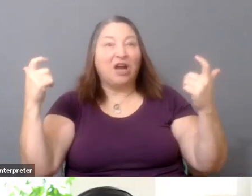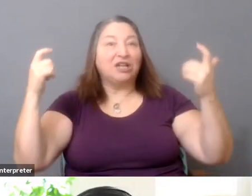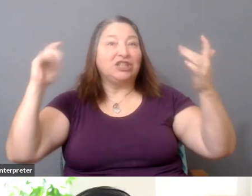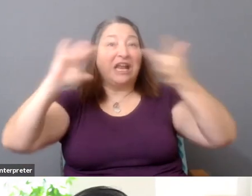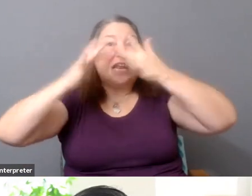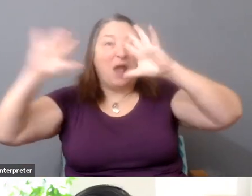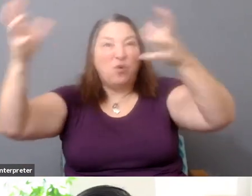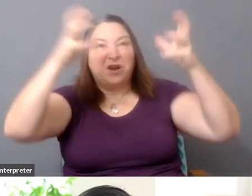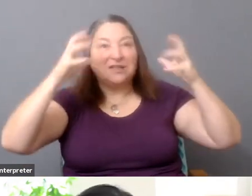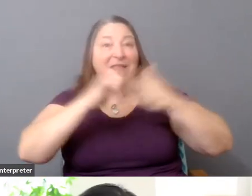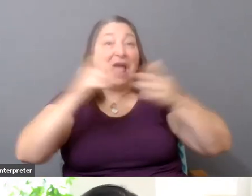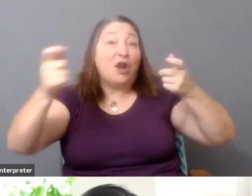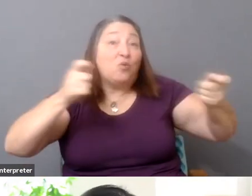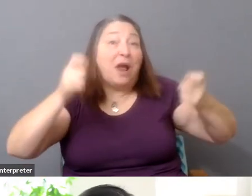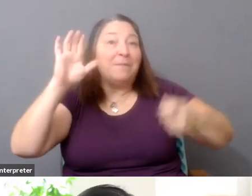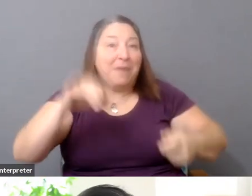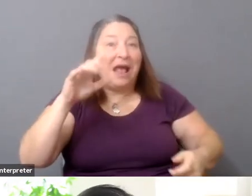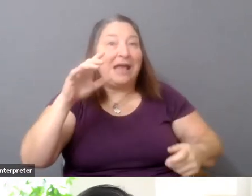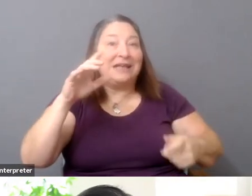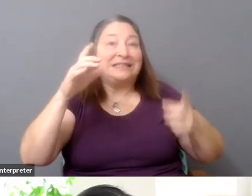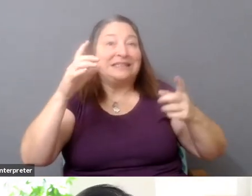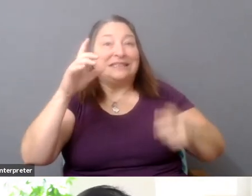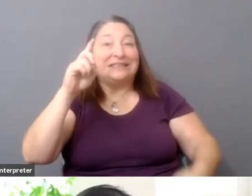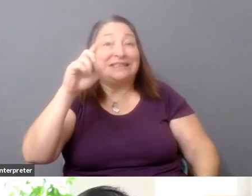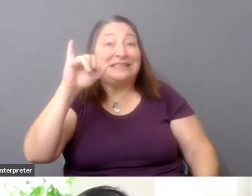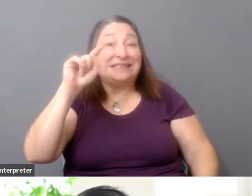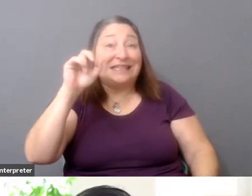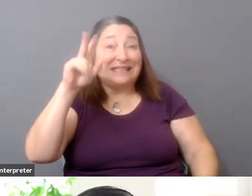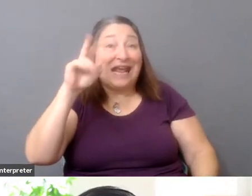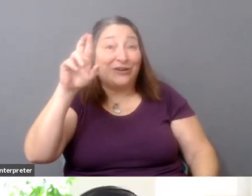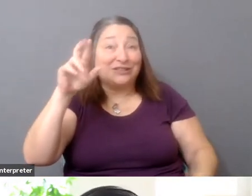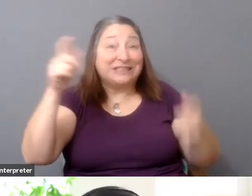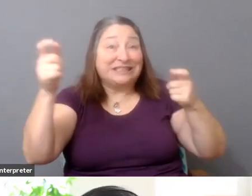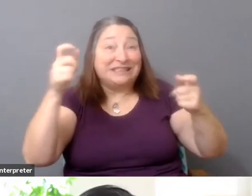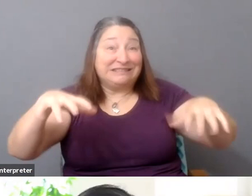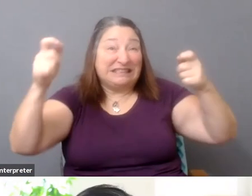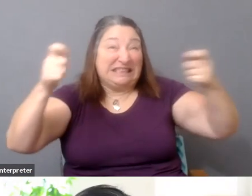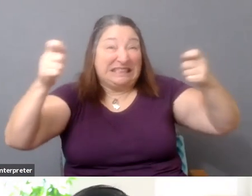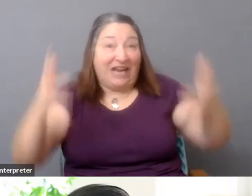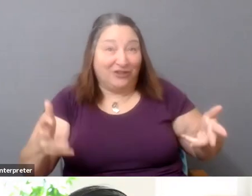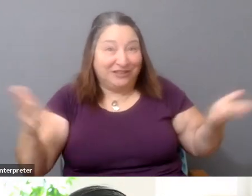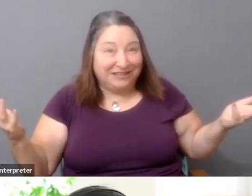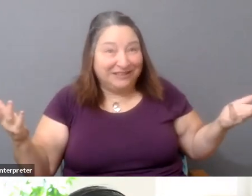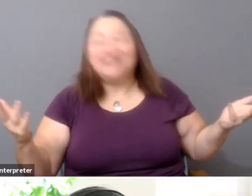So that's almost like the same model but applied in a bad way. You could take that same thing and change it.